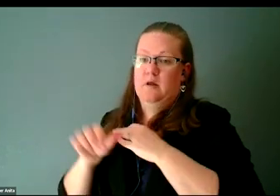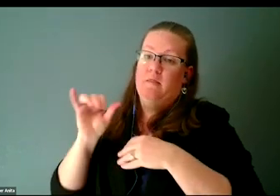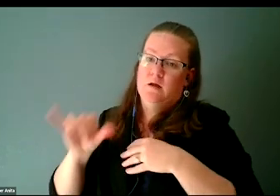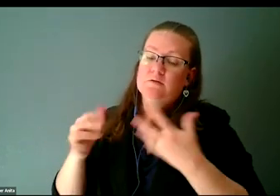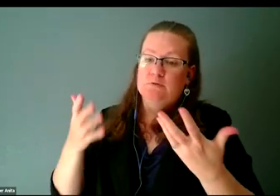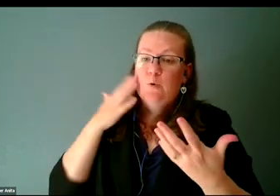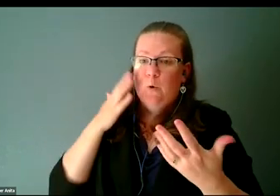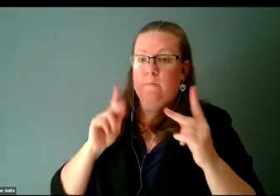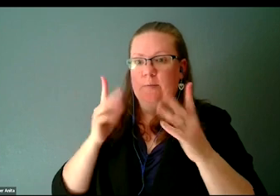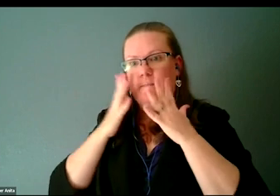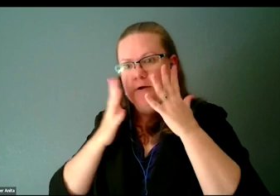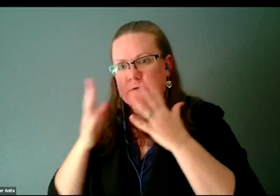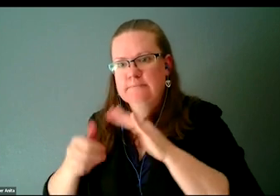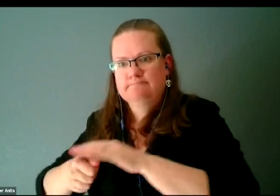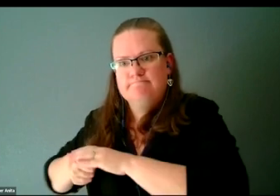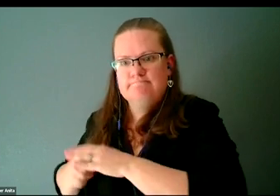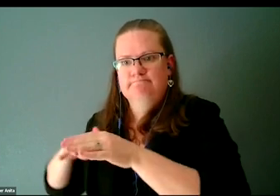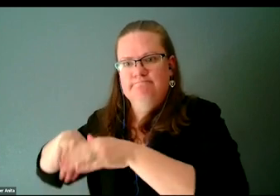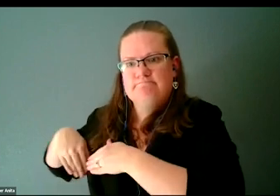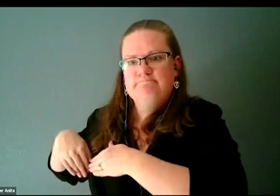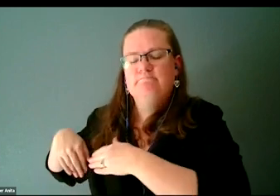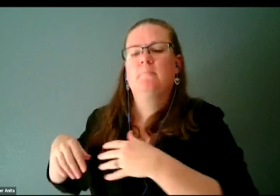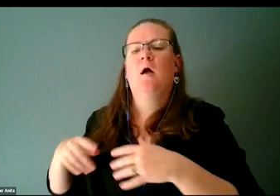Let's talk about the fact that there are so many folks